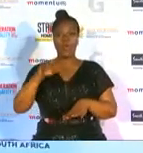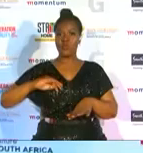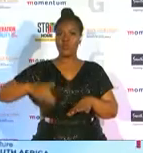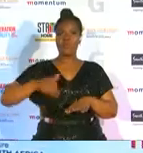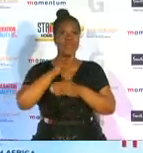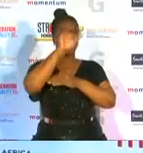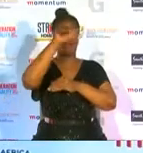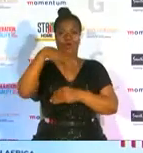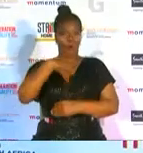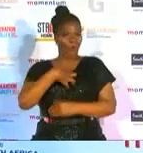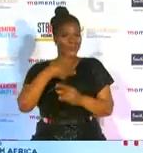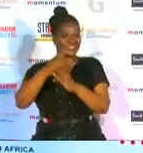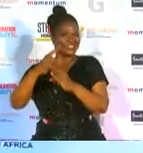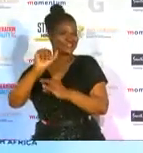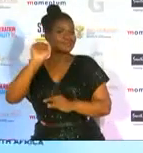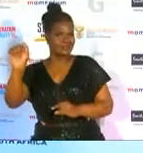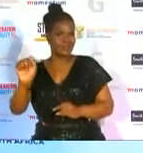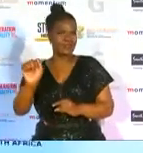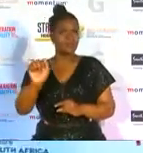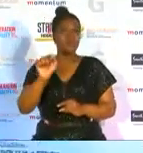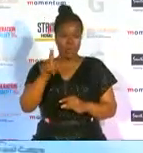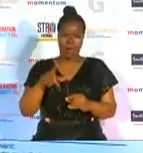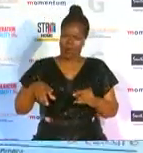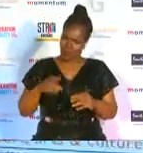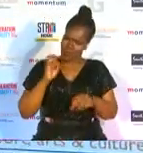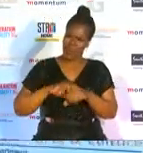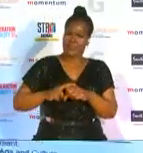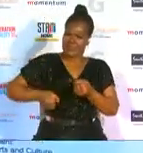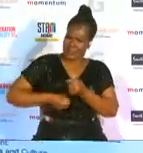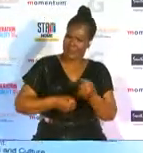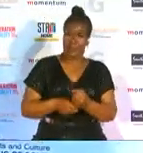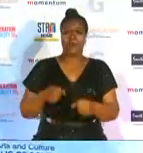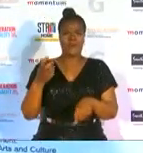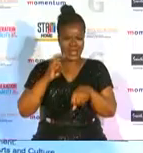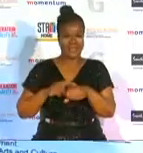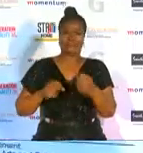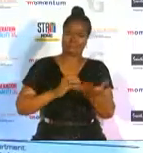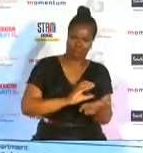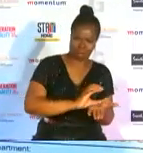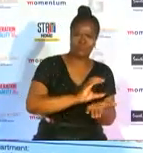such amazing things for sport and we need to back them we need to sponsor them we need to put them out there on social media get